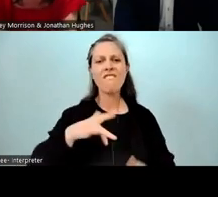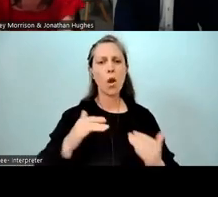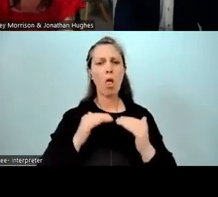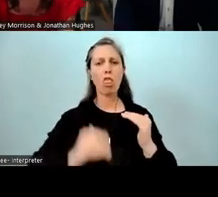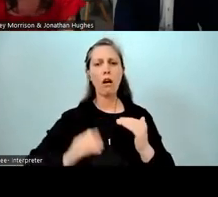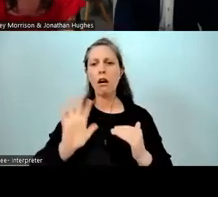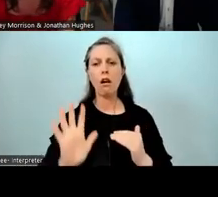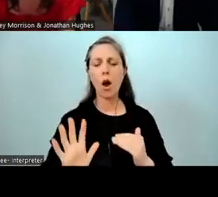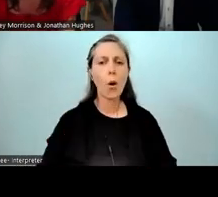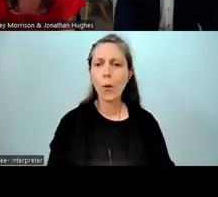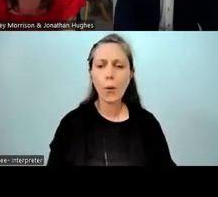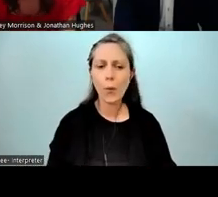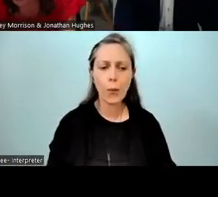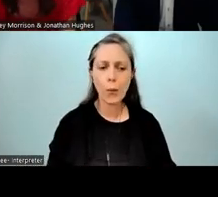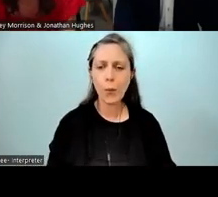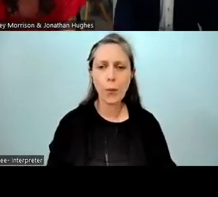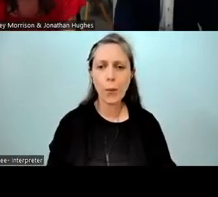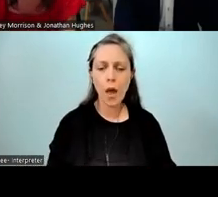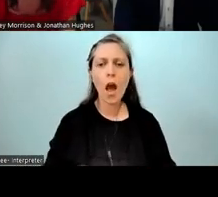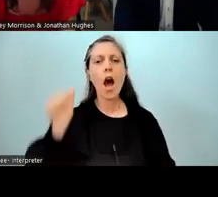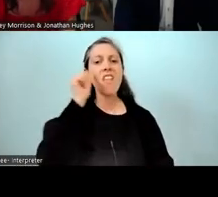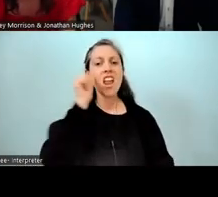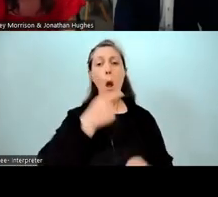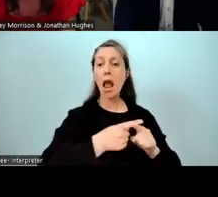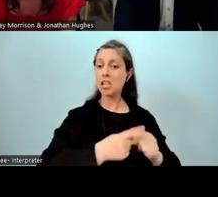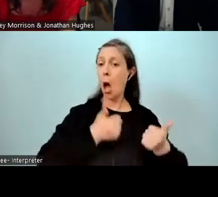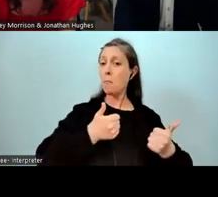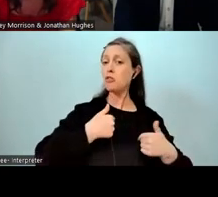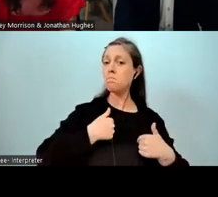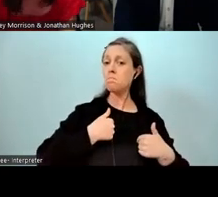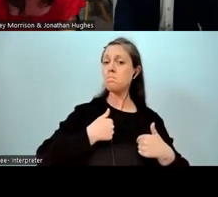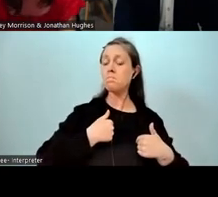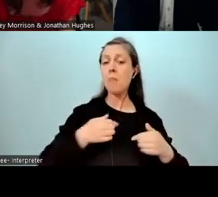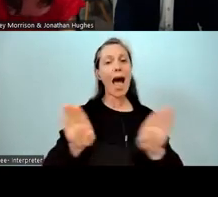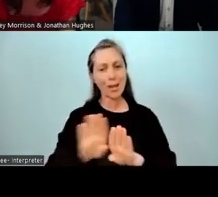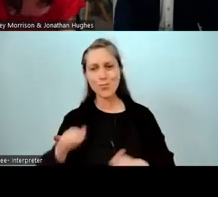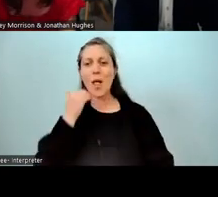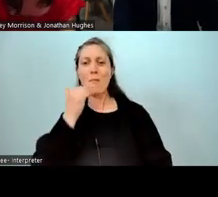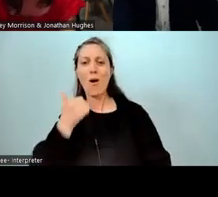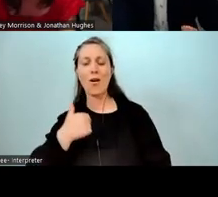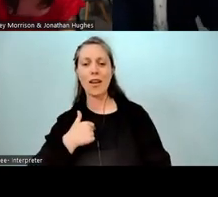and they know that they're good at English as well. On the funding one, was there anything we needed to add on that?